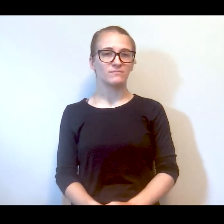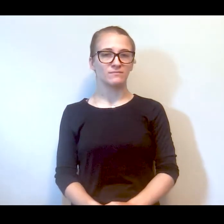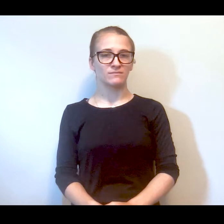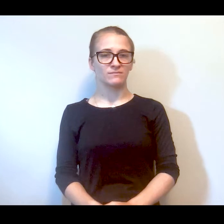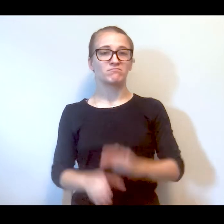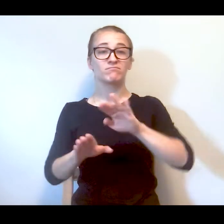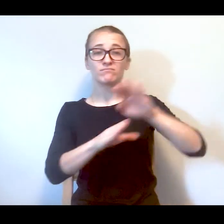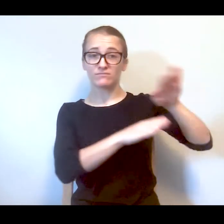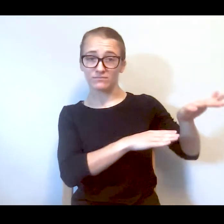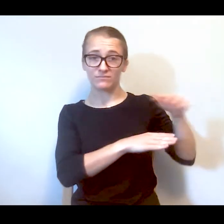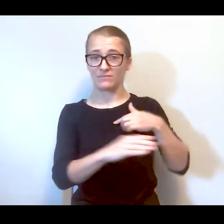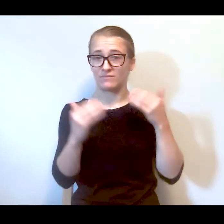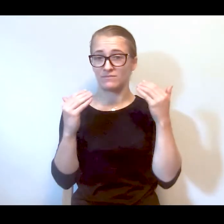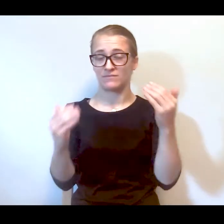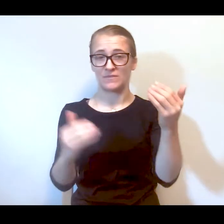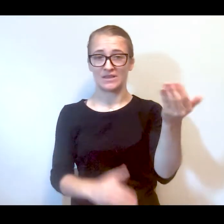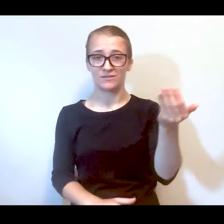With that, I'm going to go ahead and introduce our